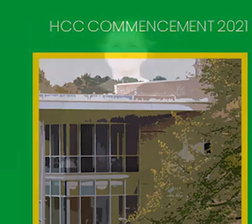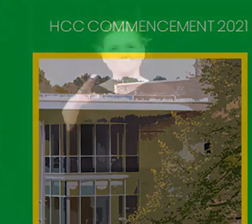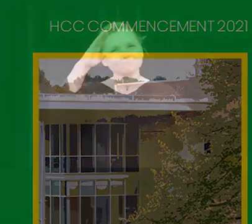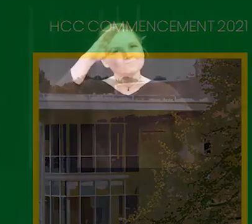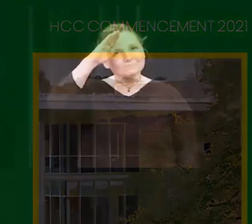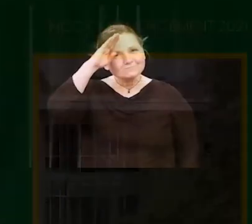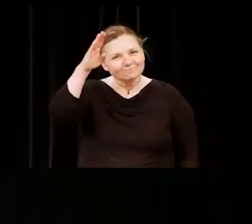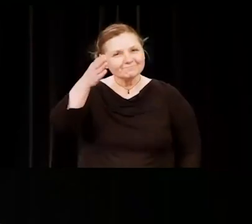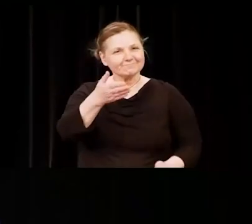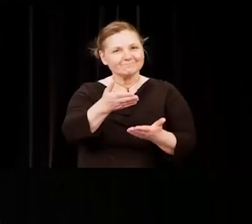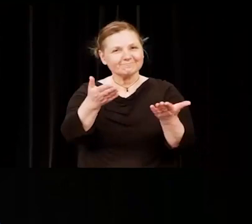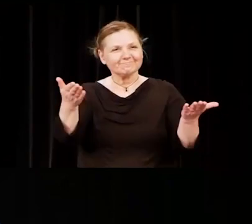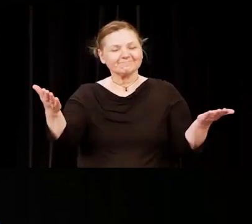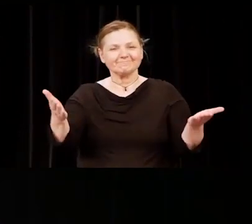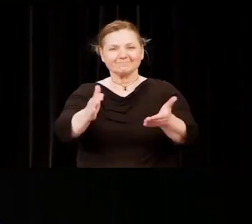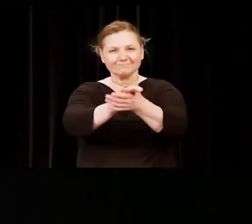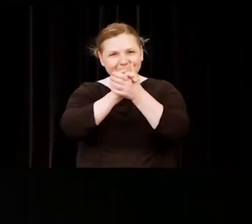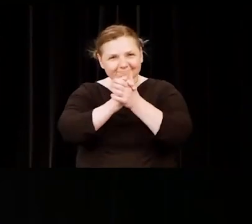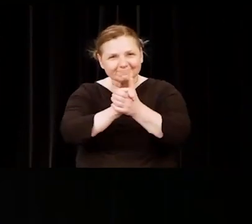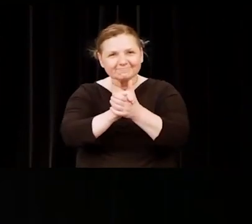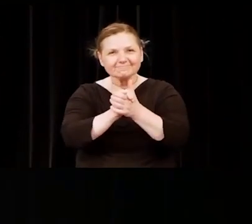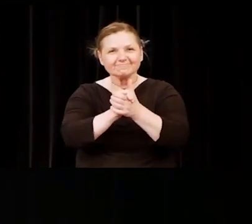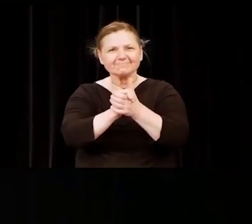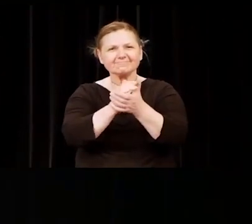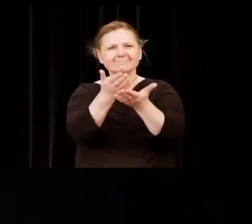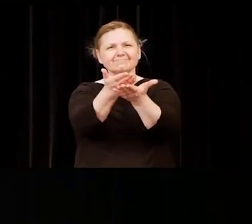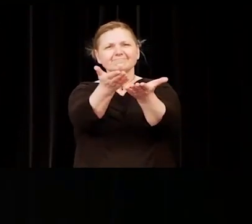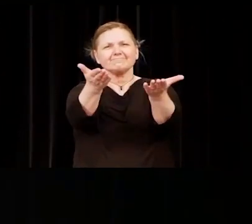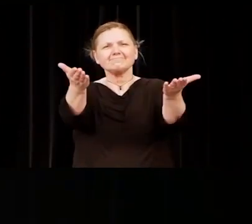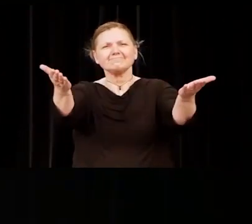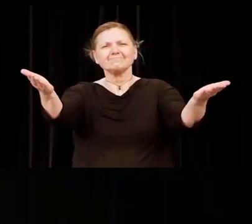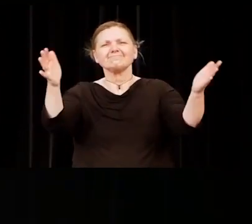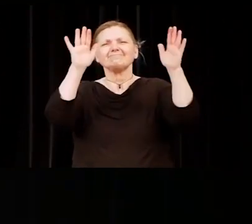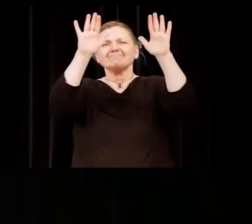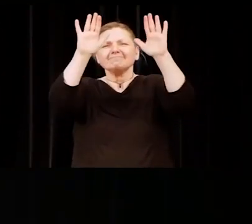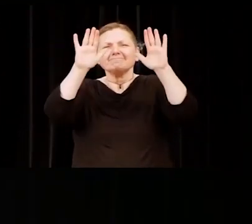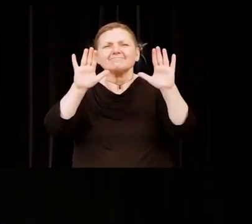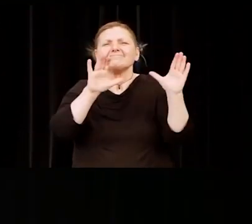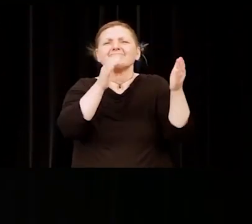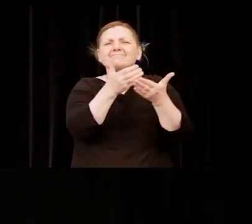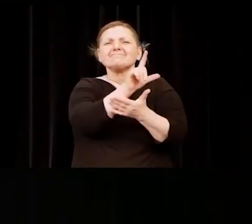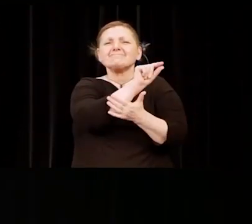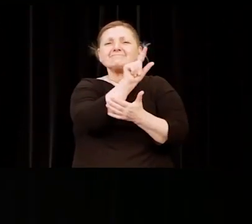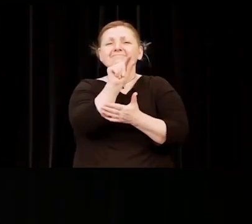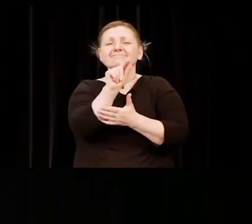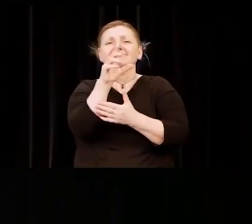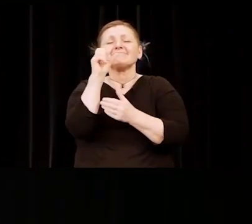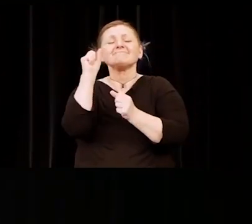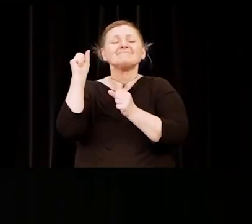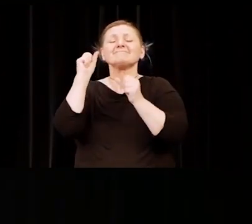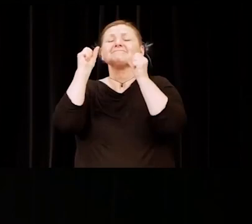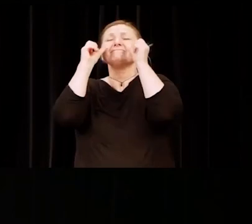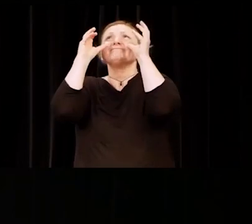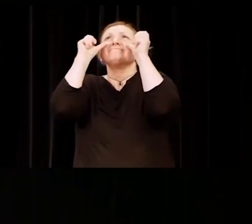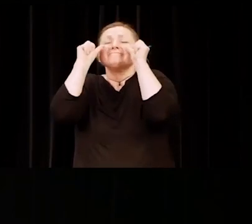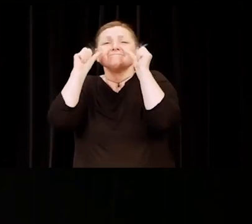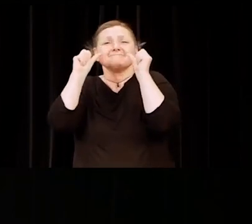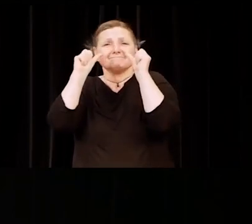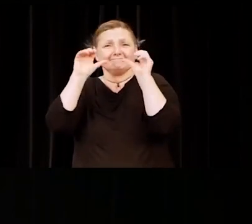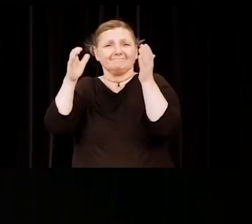Greetings and congratulations to our amazing Class of 2020 an our incredible Class of 2021